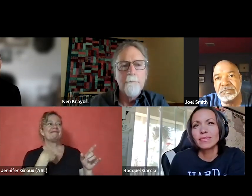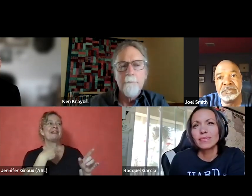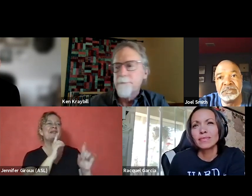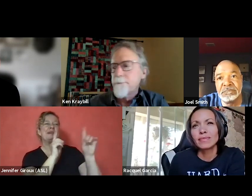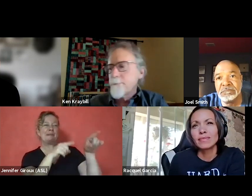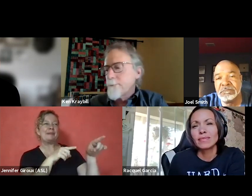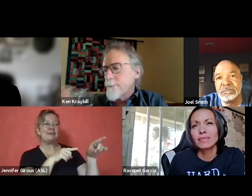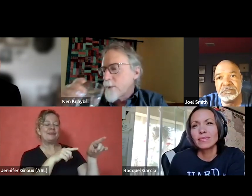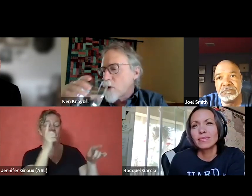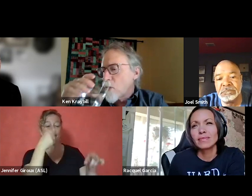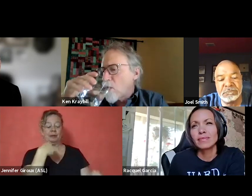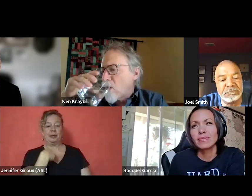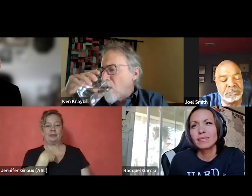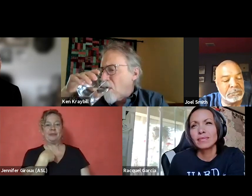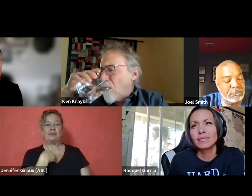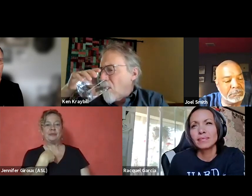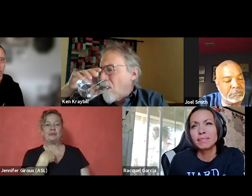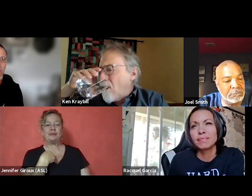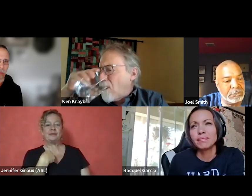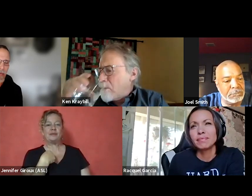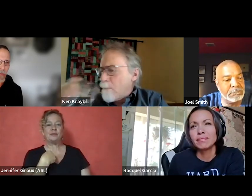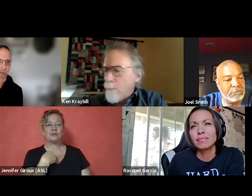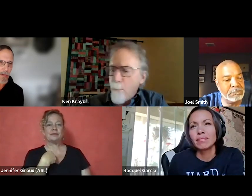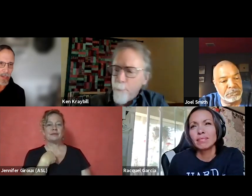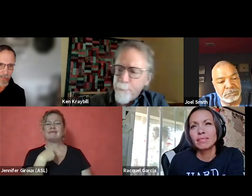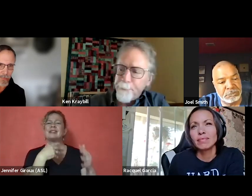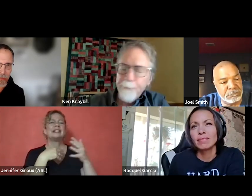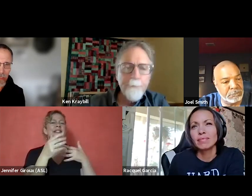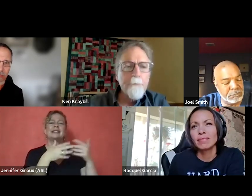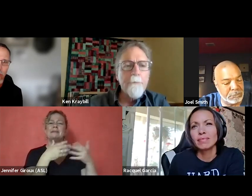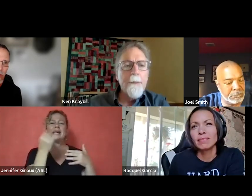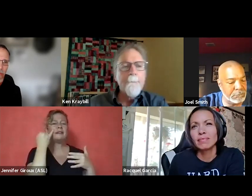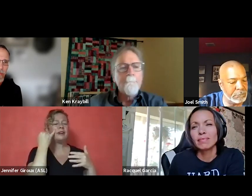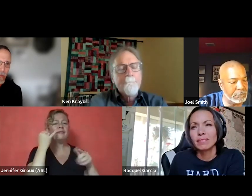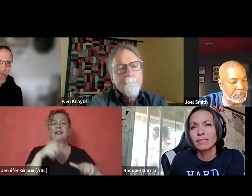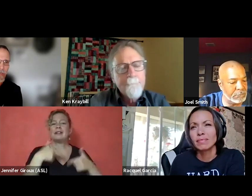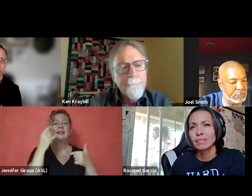But for me, it doesn't matter whether or not you've got the lived experience of homelessness